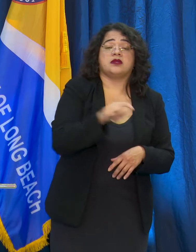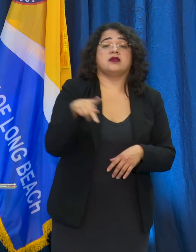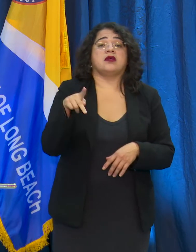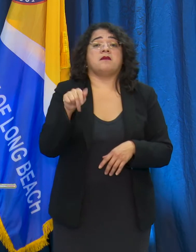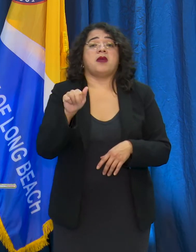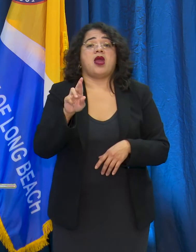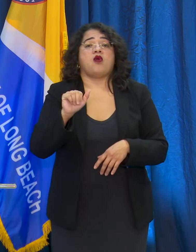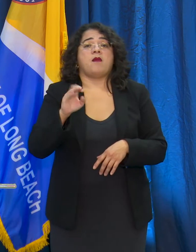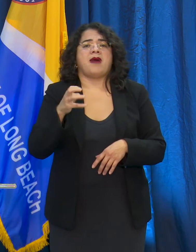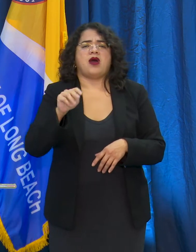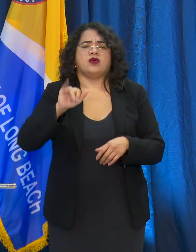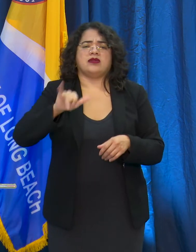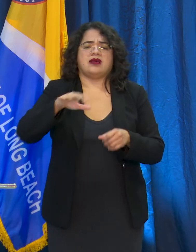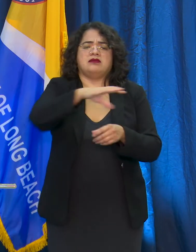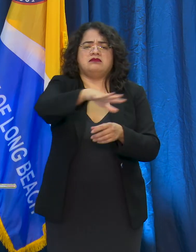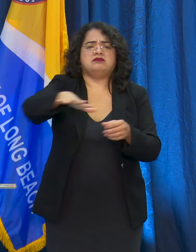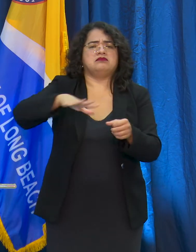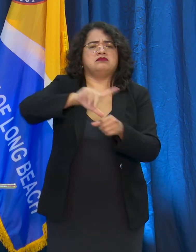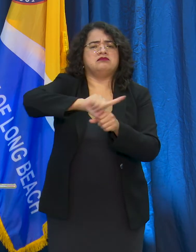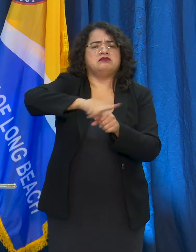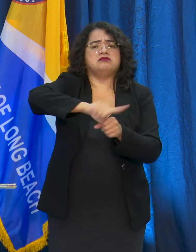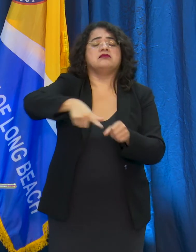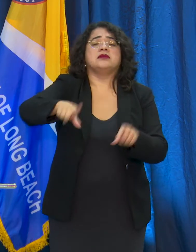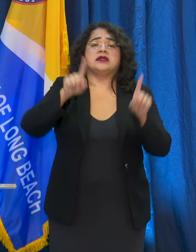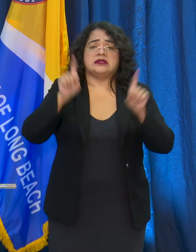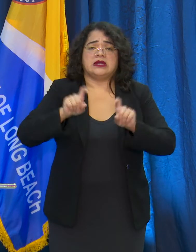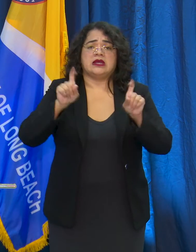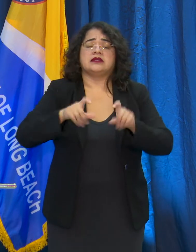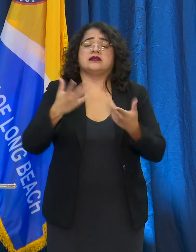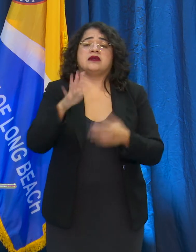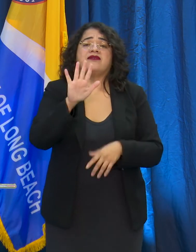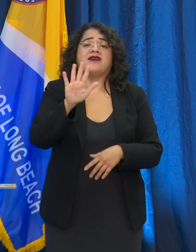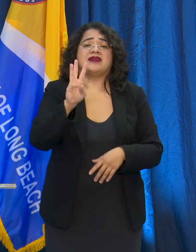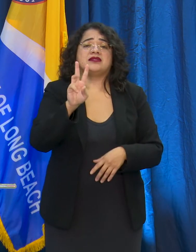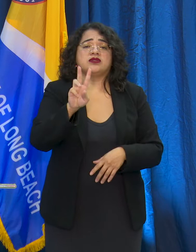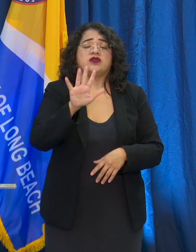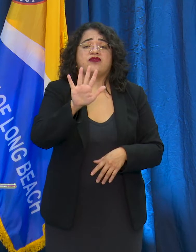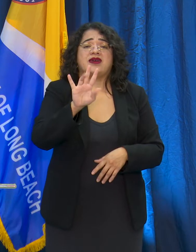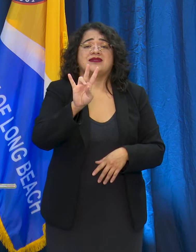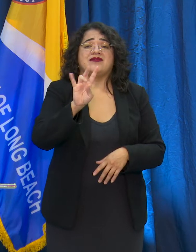and they can be made online or by calling 562-570-INFO,